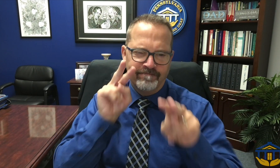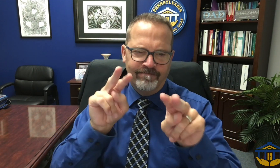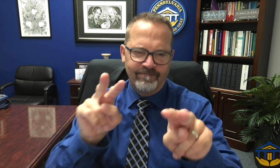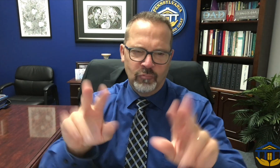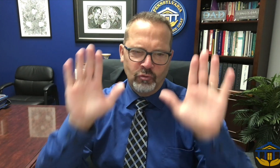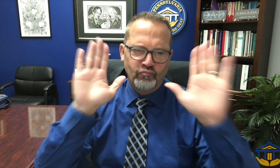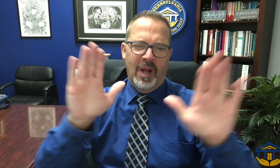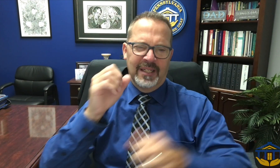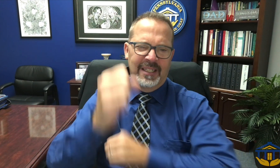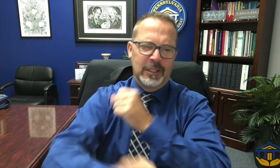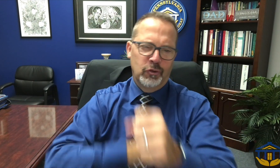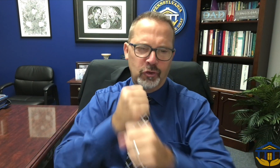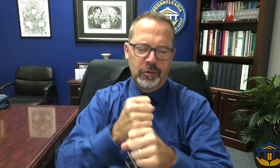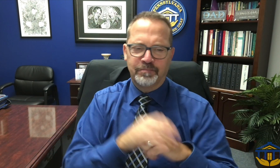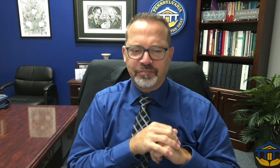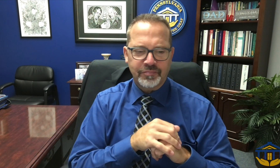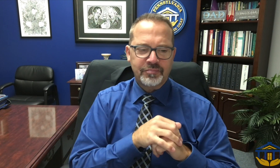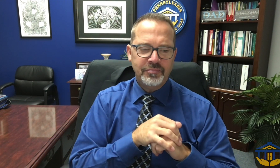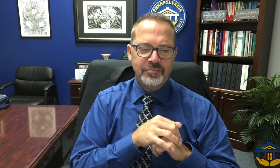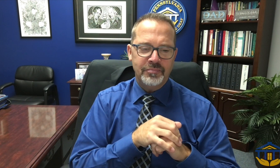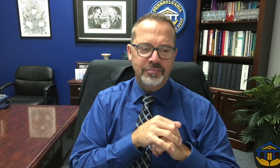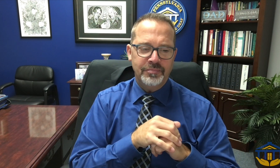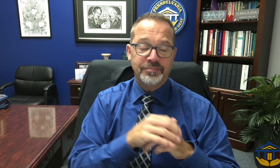Either way, we are ready to gear up for a new exciting school year.